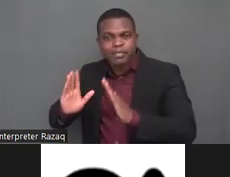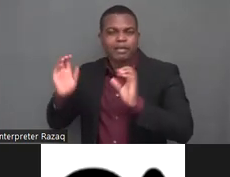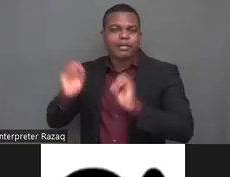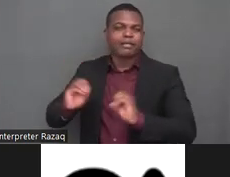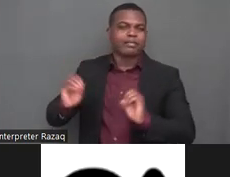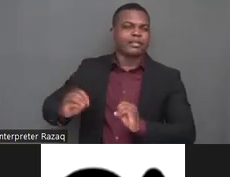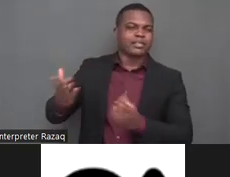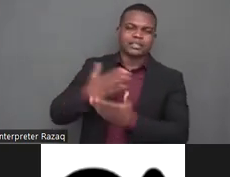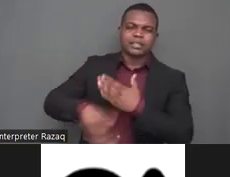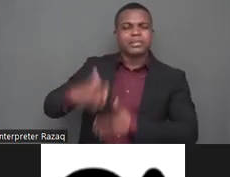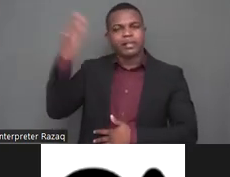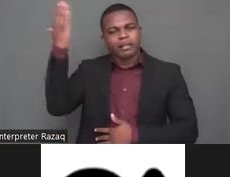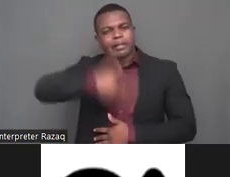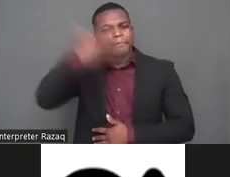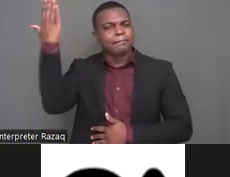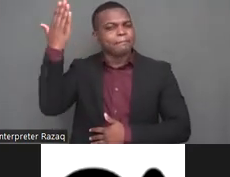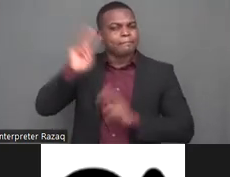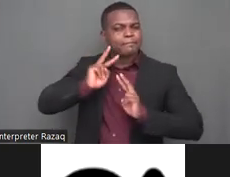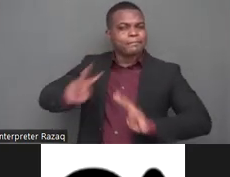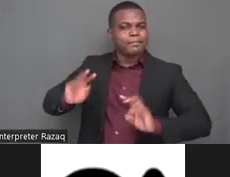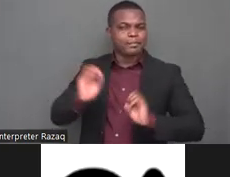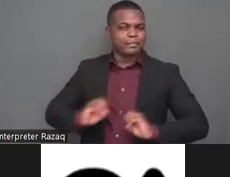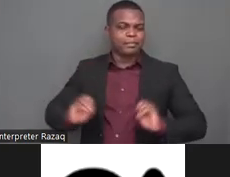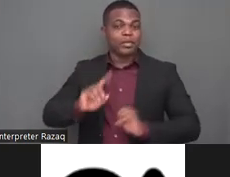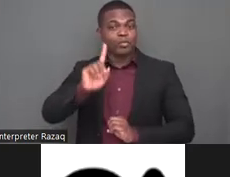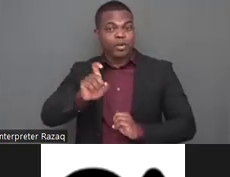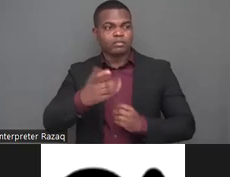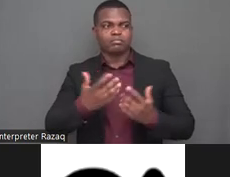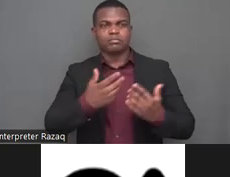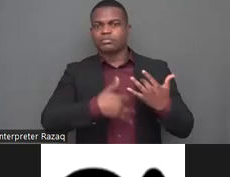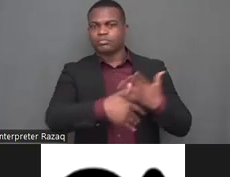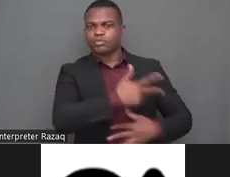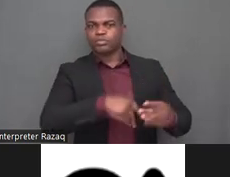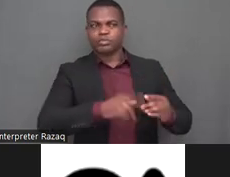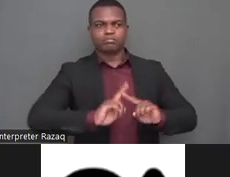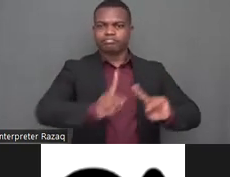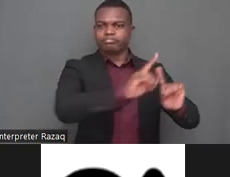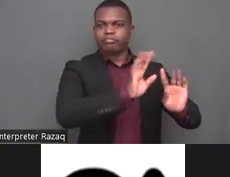important as it really reminds us that in order to exercise sexual and reproductive rights and